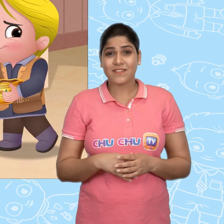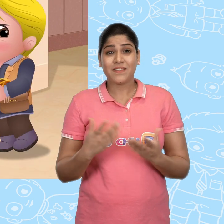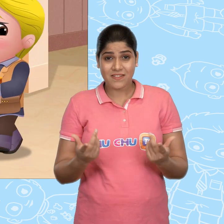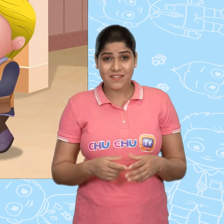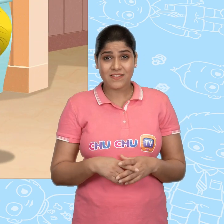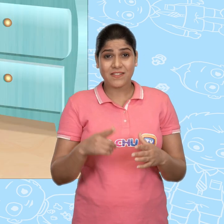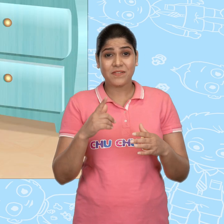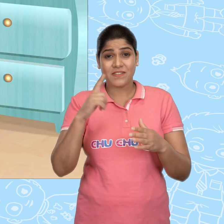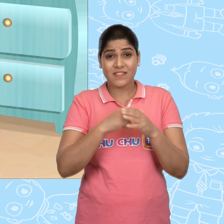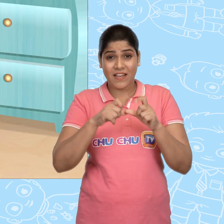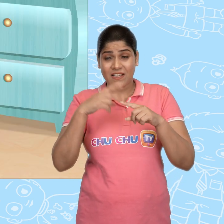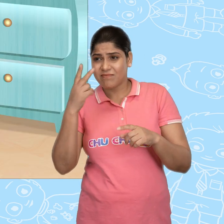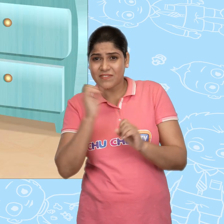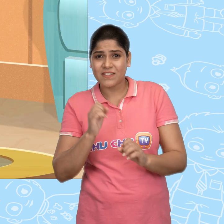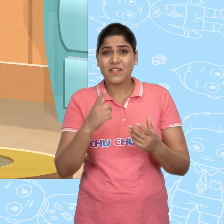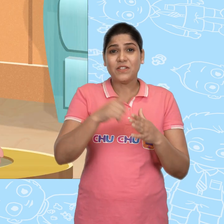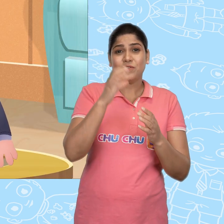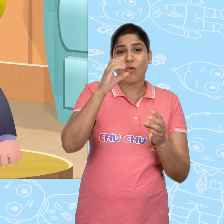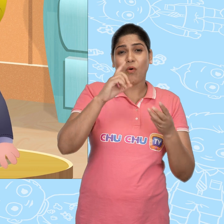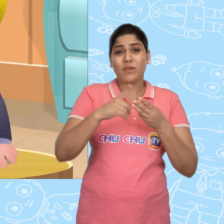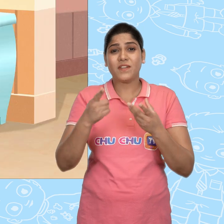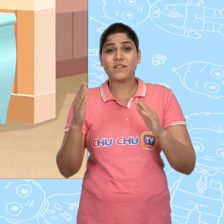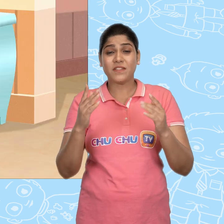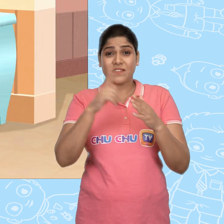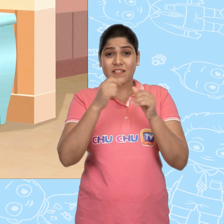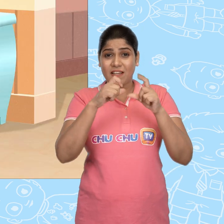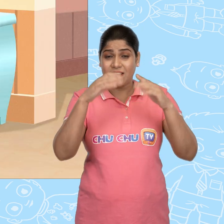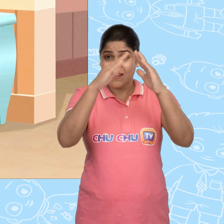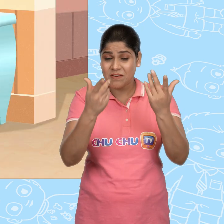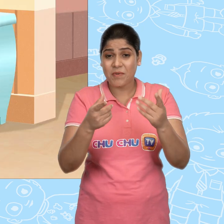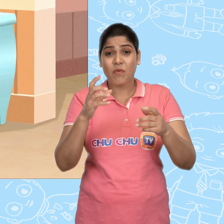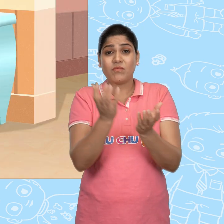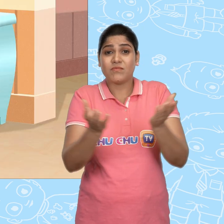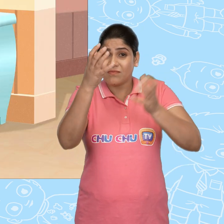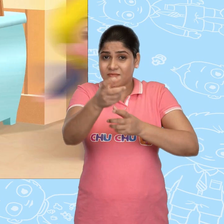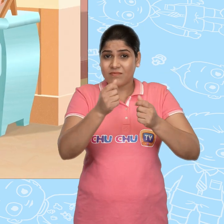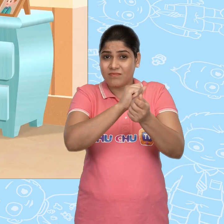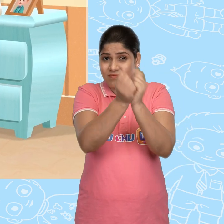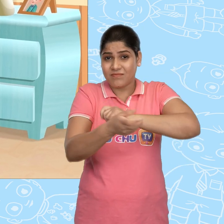So when Jack wasn't looking Joe switched the magical bowls in Jack's house,